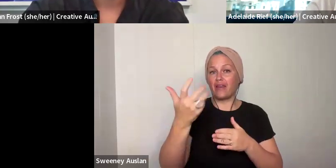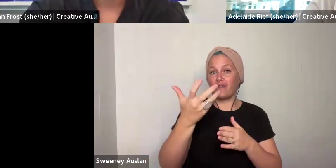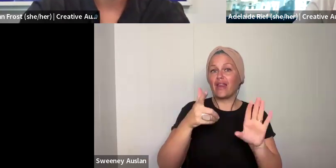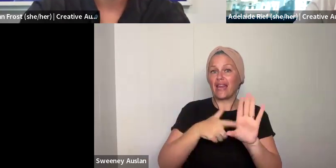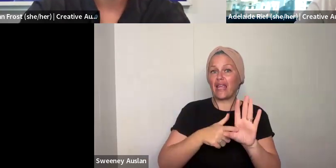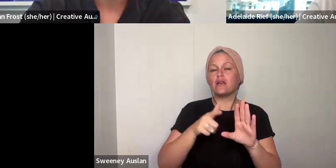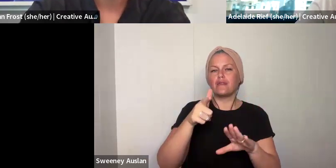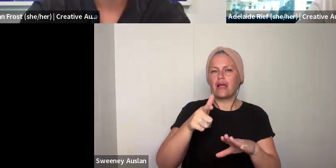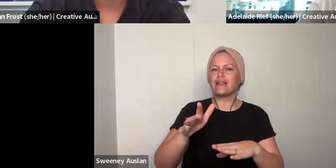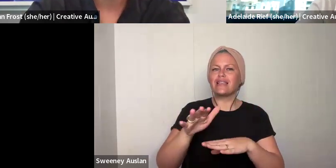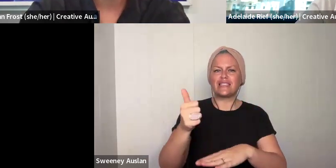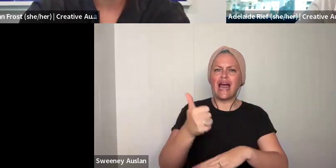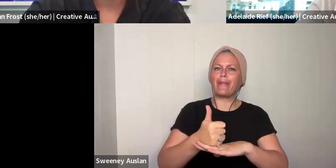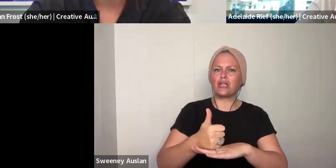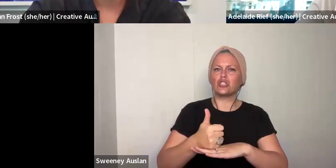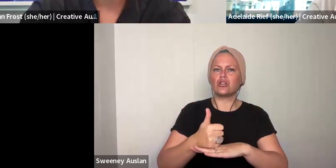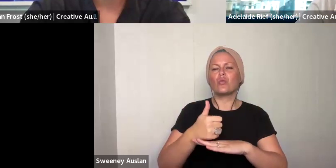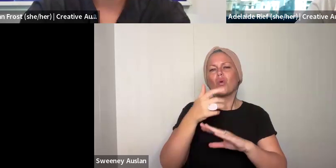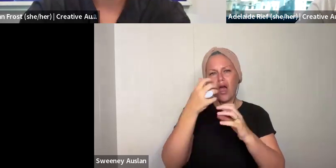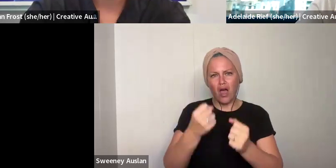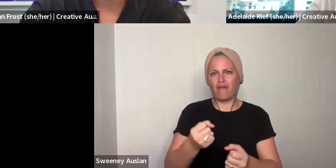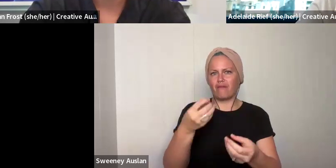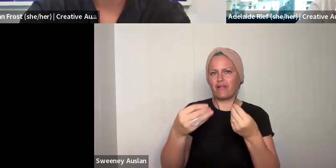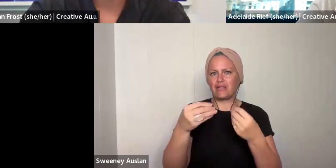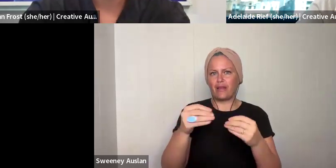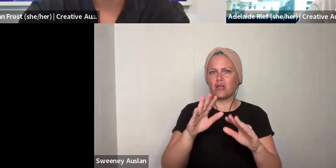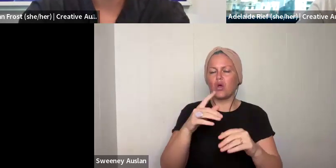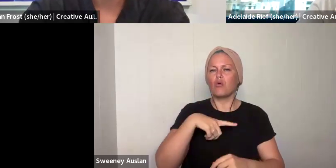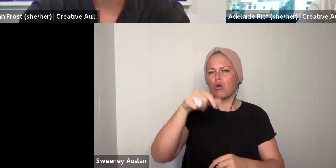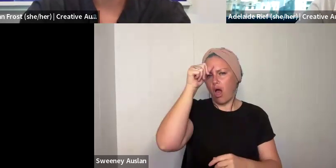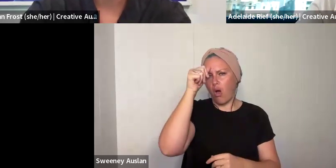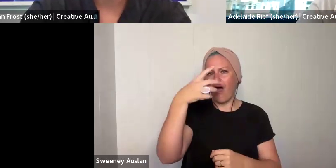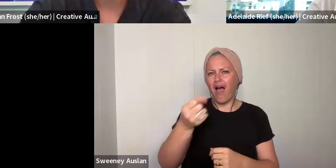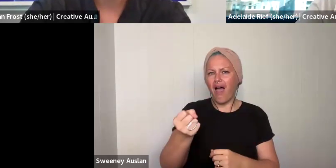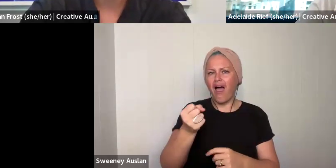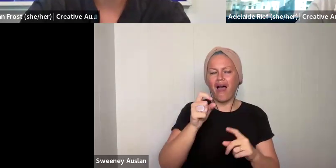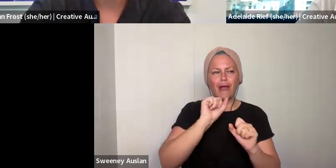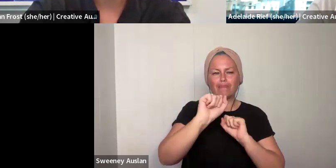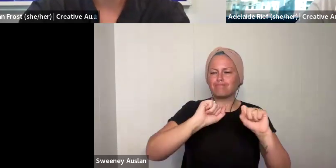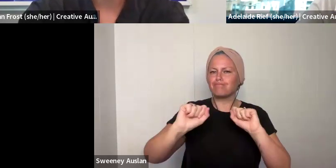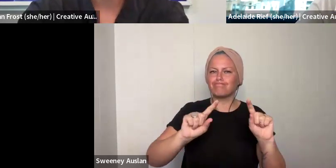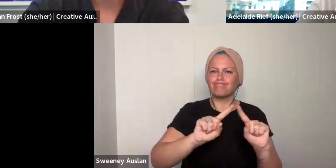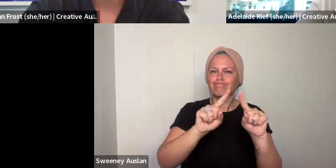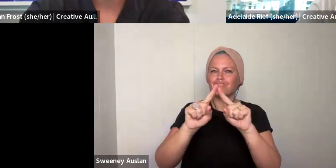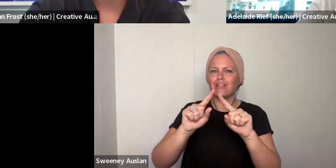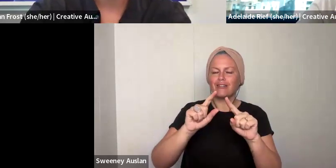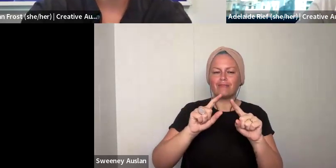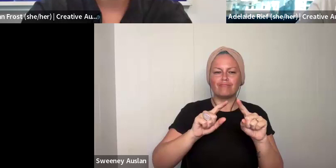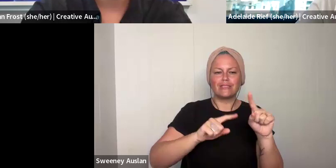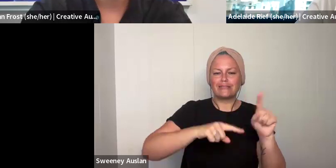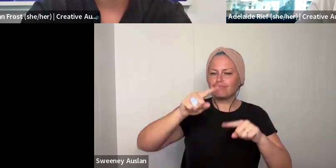and anything after 15 years is established. But there is flex ability for that. We know that people have really different and